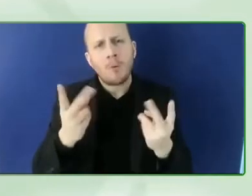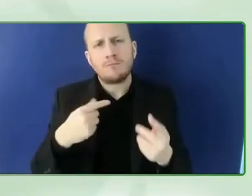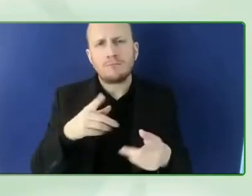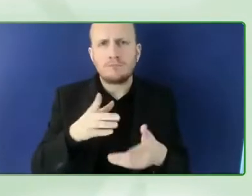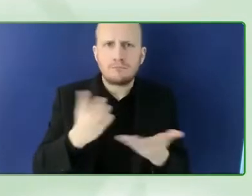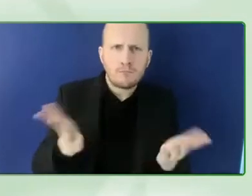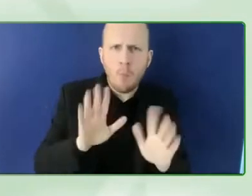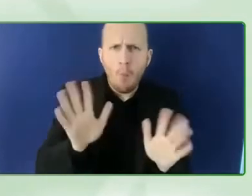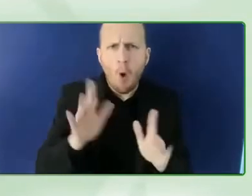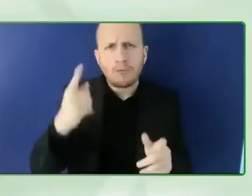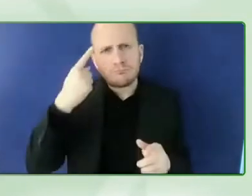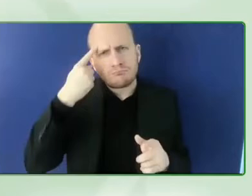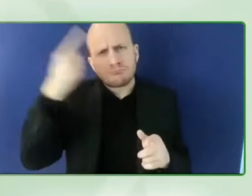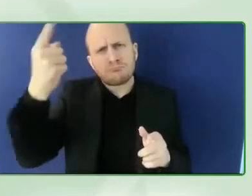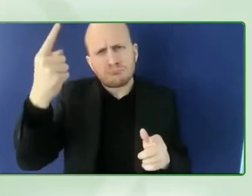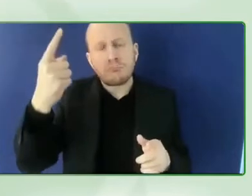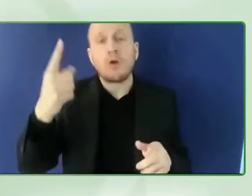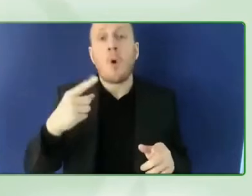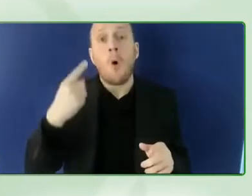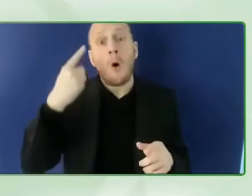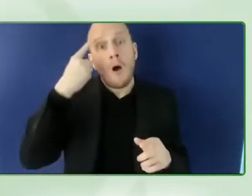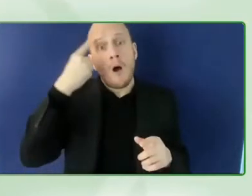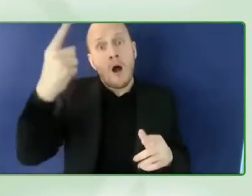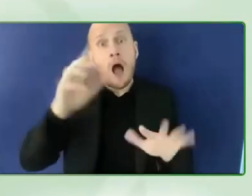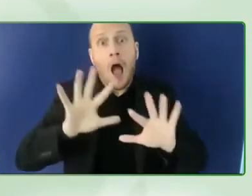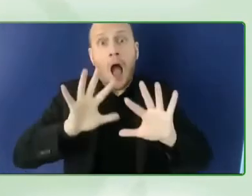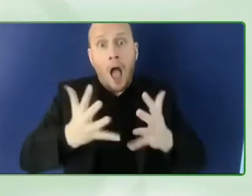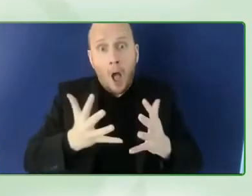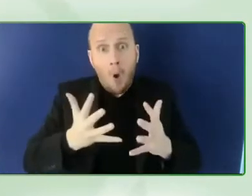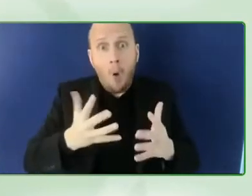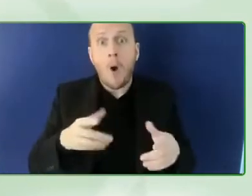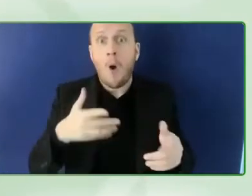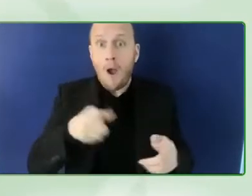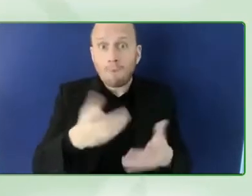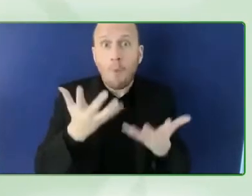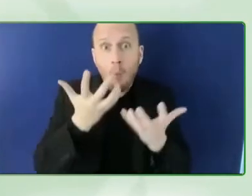because if you want to create a big change a large change when we thought about even the name of it